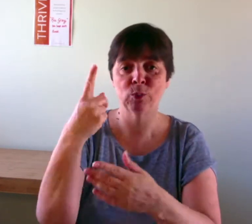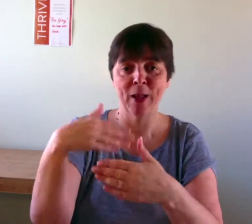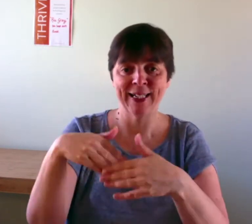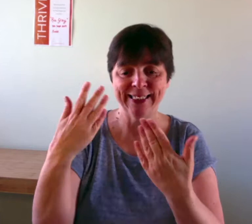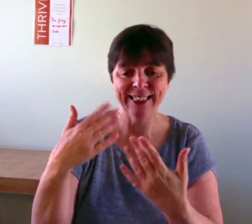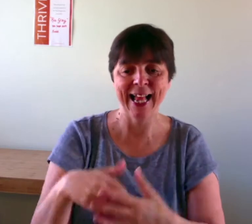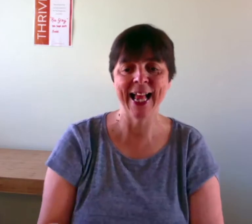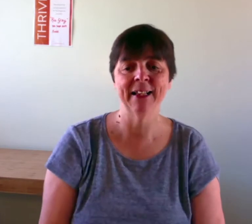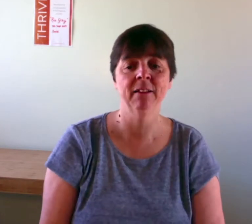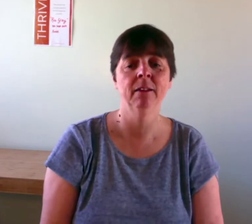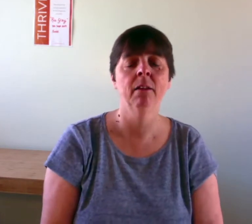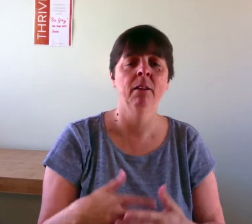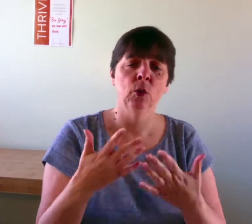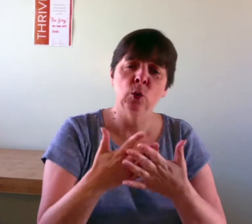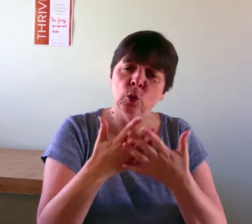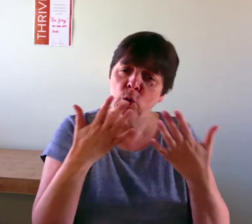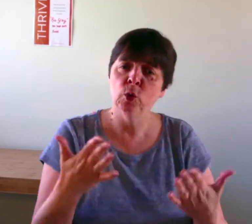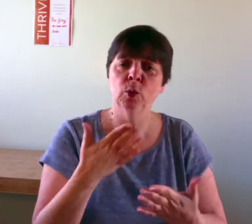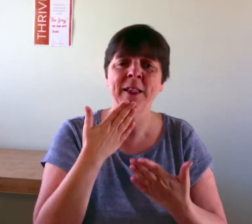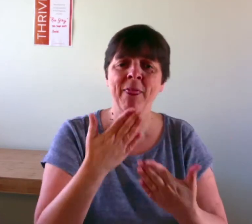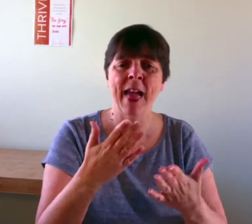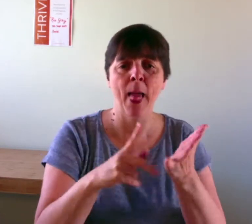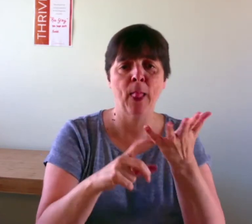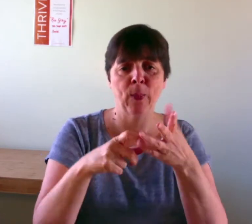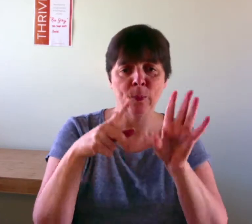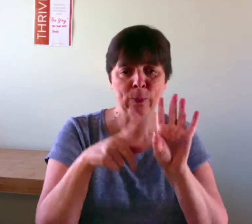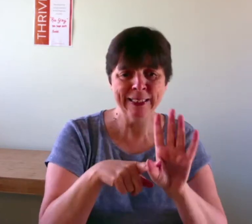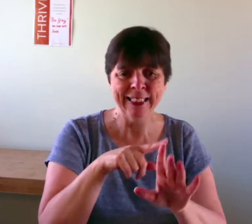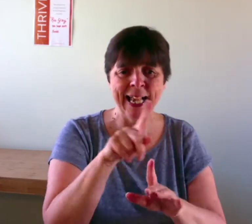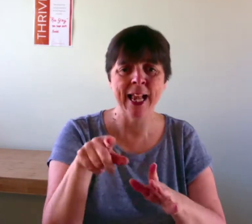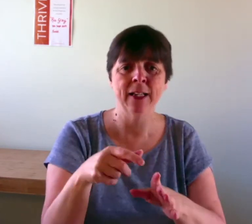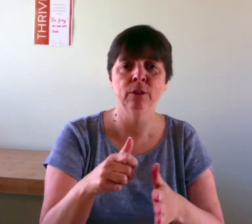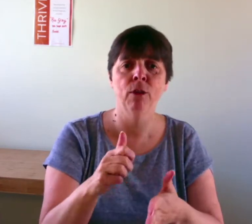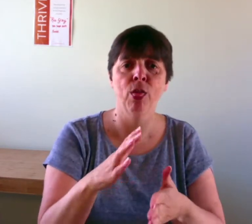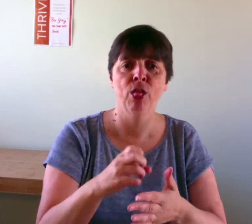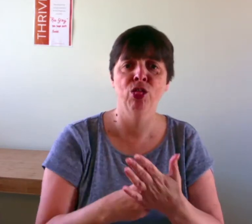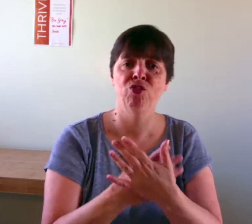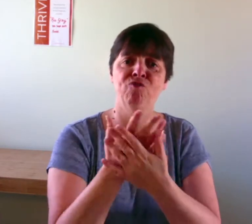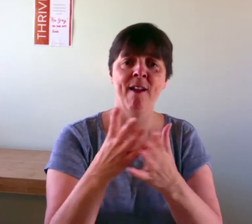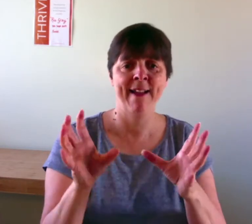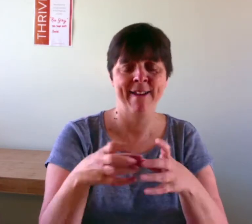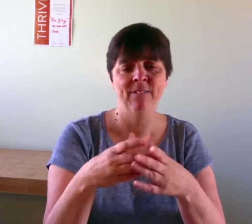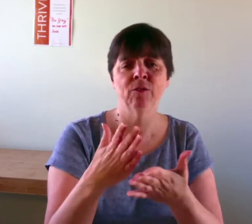Hope to aim to go on an overseas trip one day